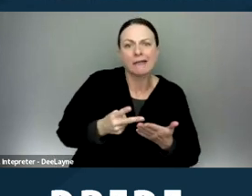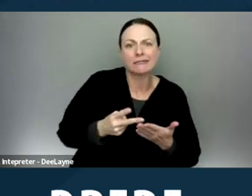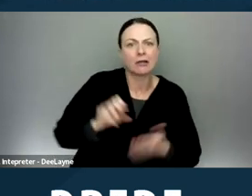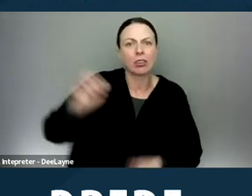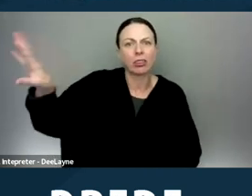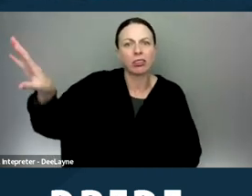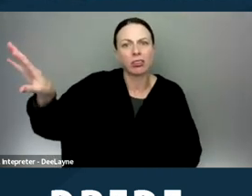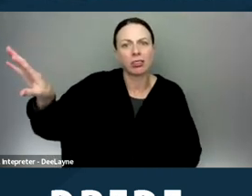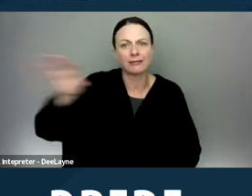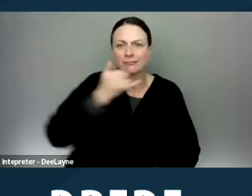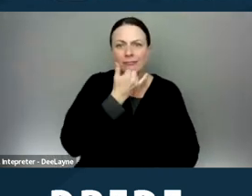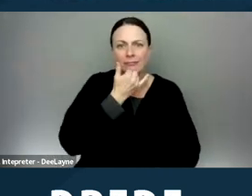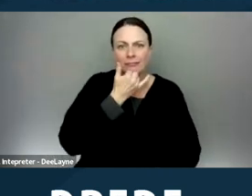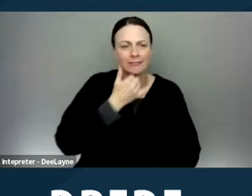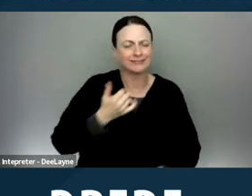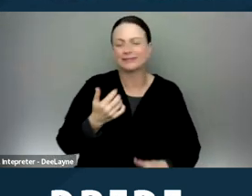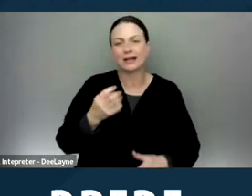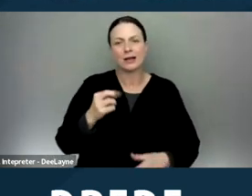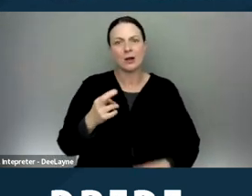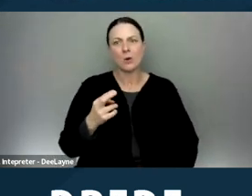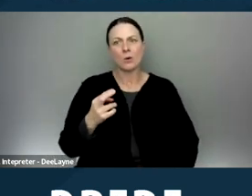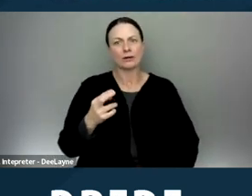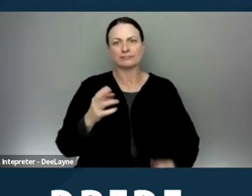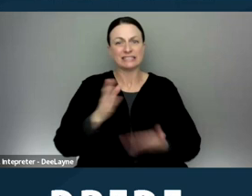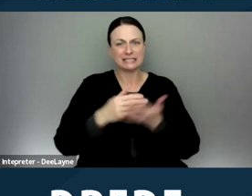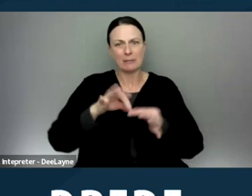Or that they some how delaying that that process.